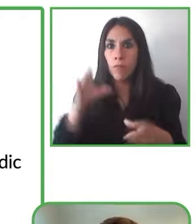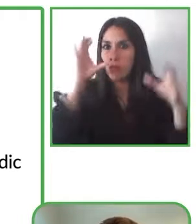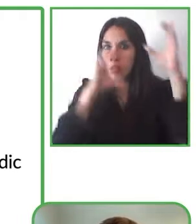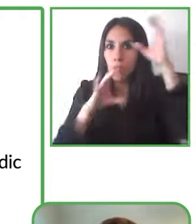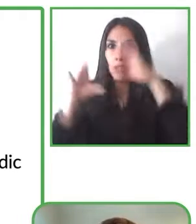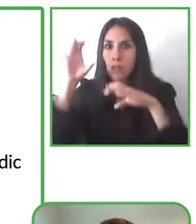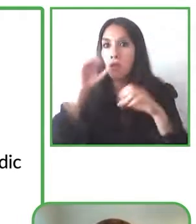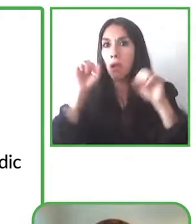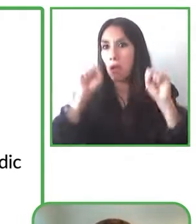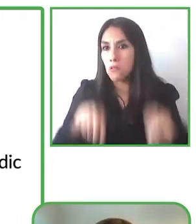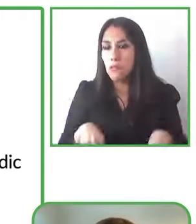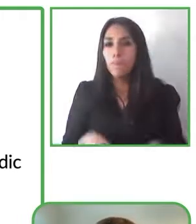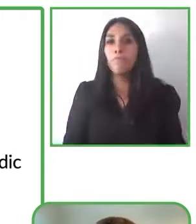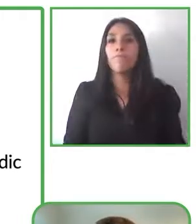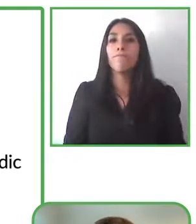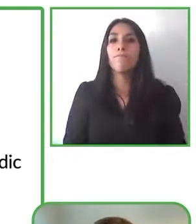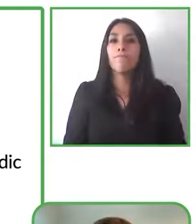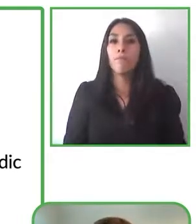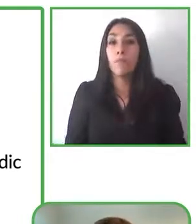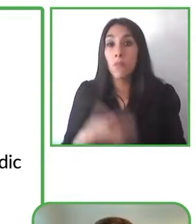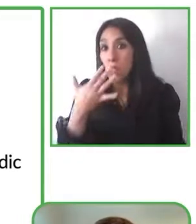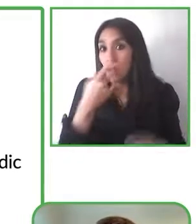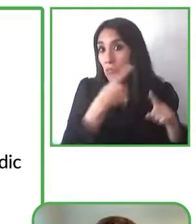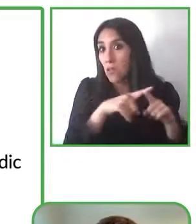then on the tv or where you're watching it you just simply start the